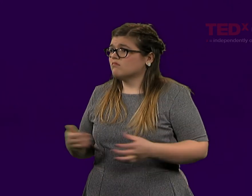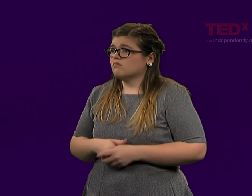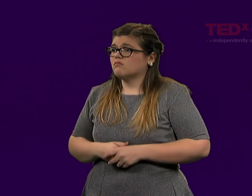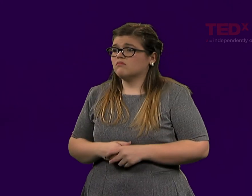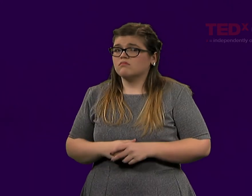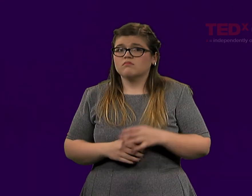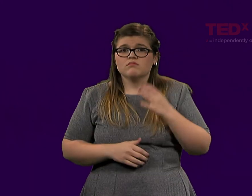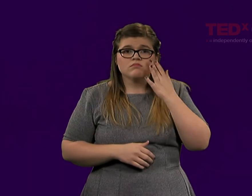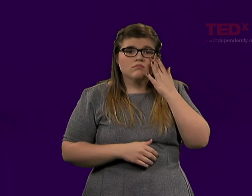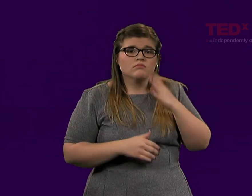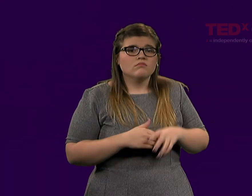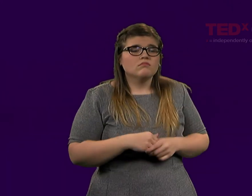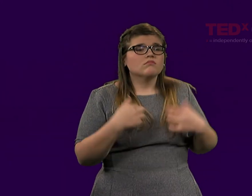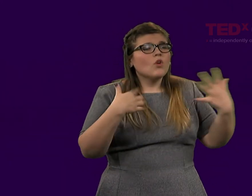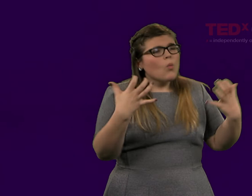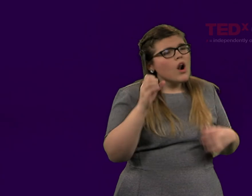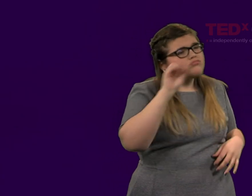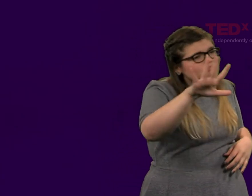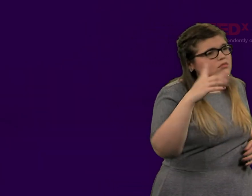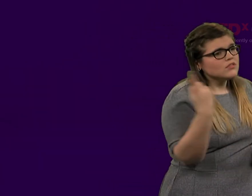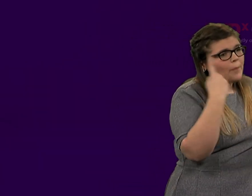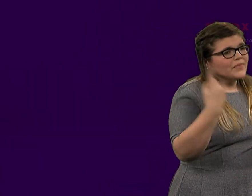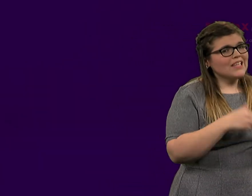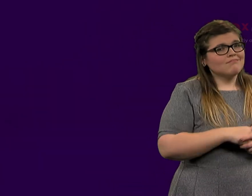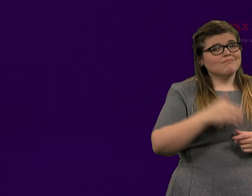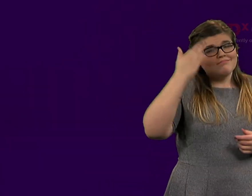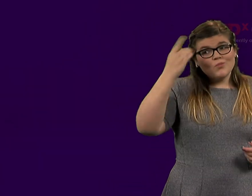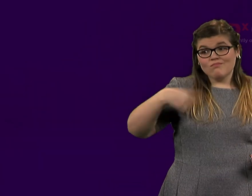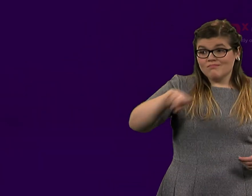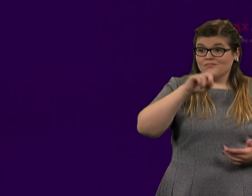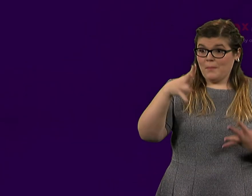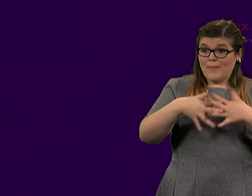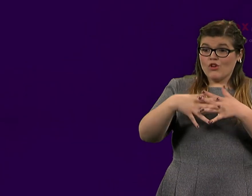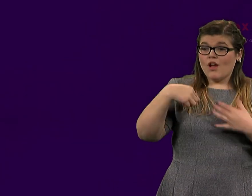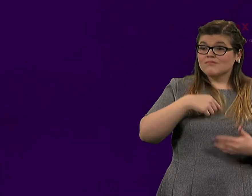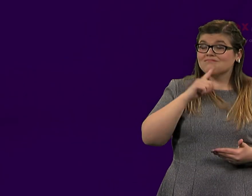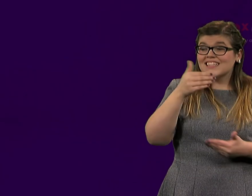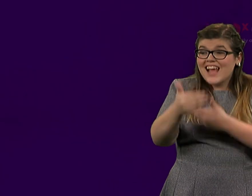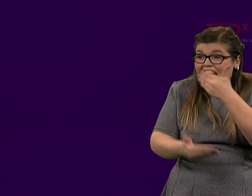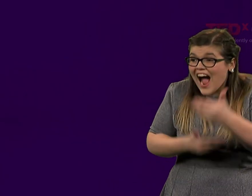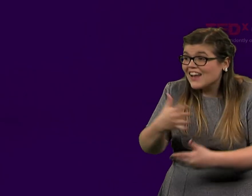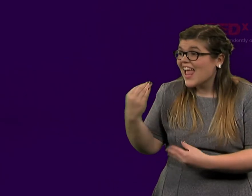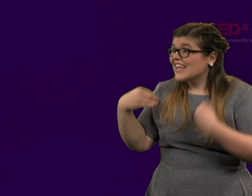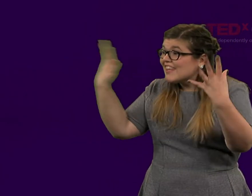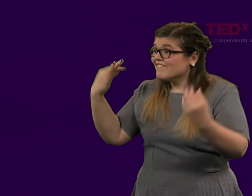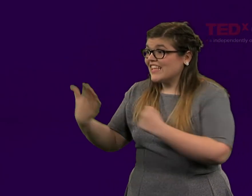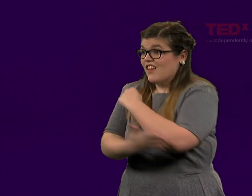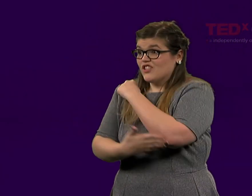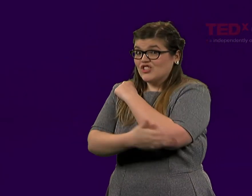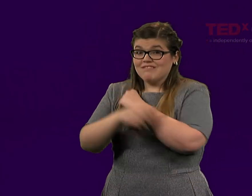then someone will in fact take our place. America is a very generous and giving country.